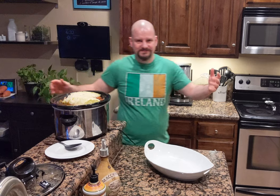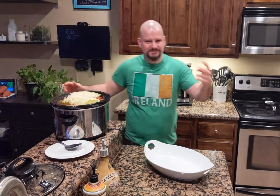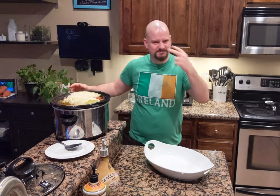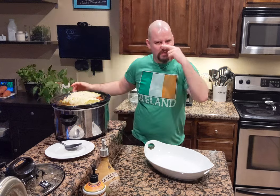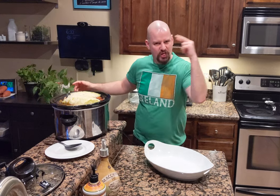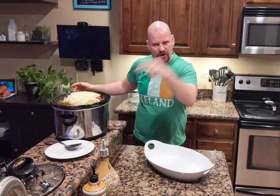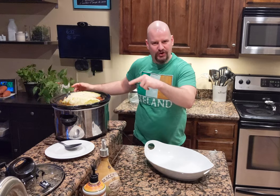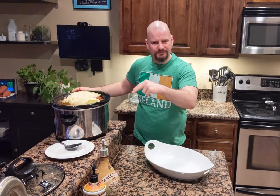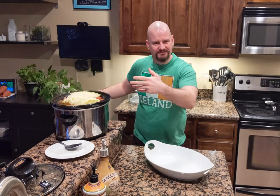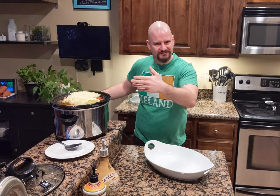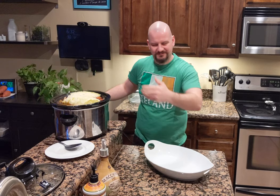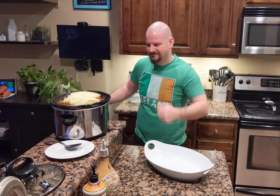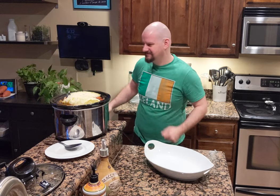Take a look!